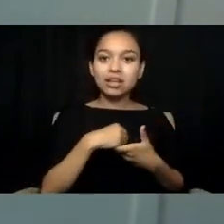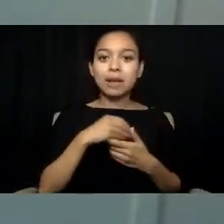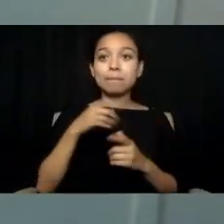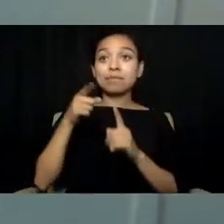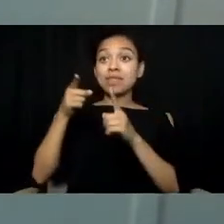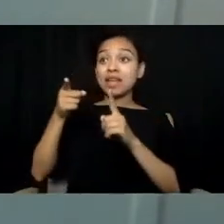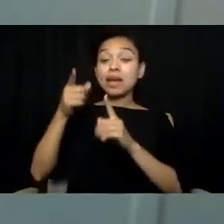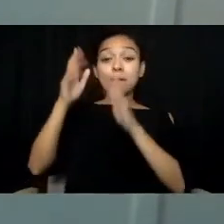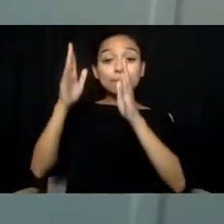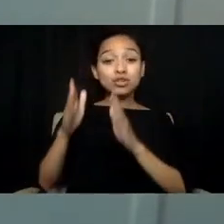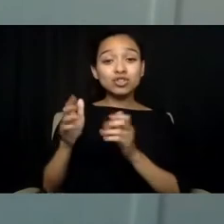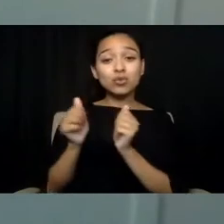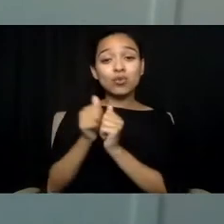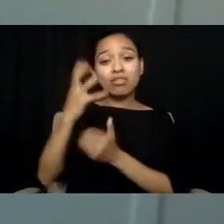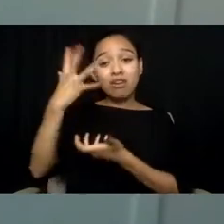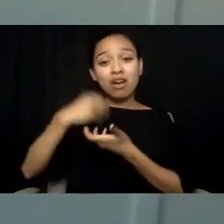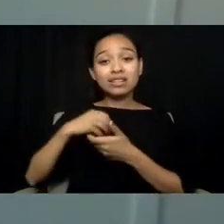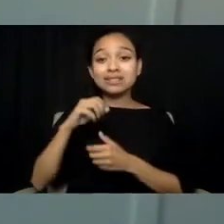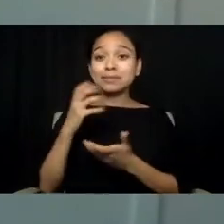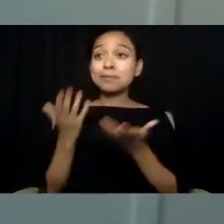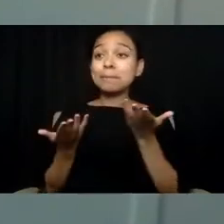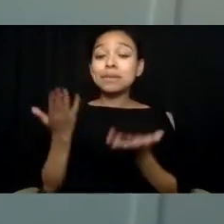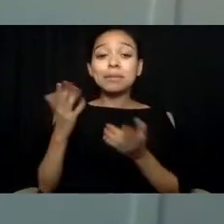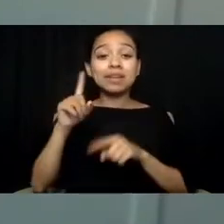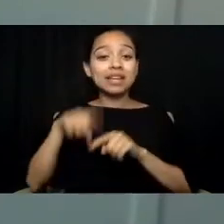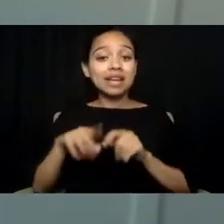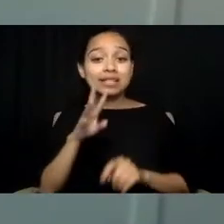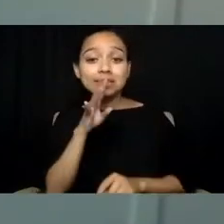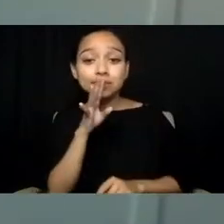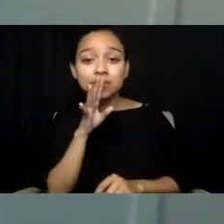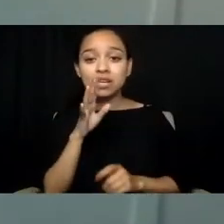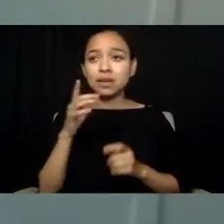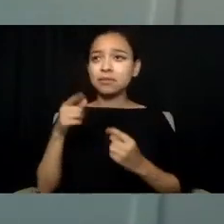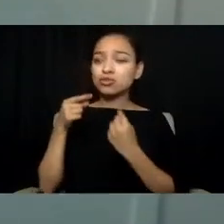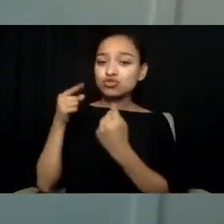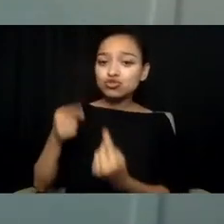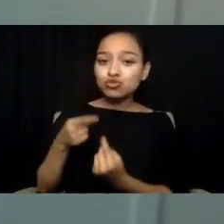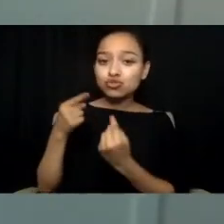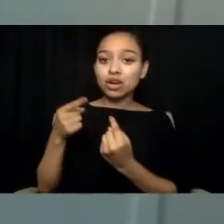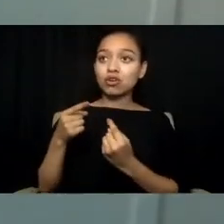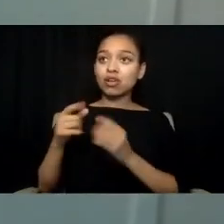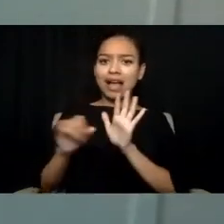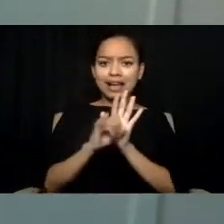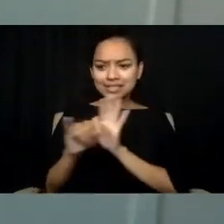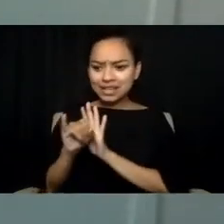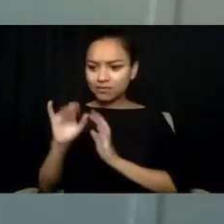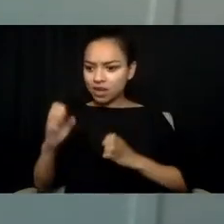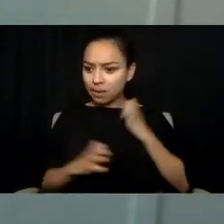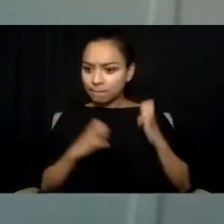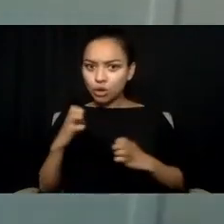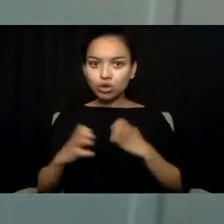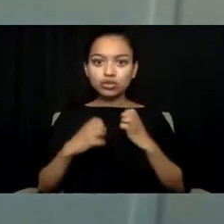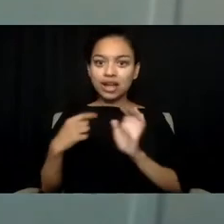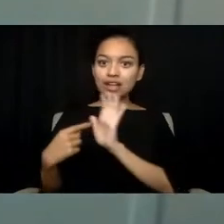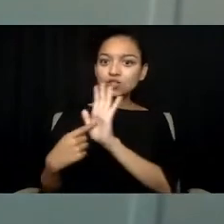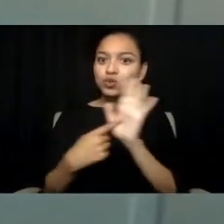or have difficulty expressing and identifying their emotions. Autistic people may communicate in a different way